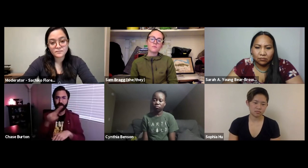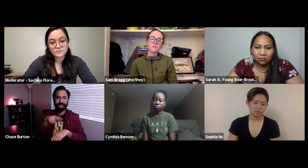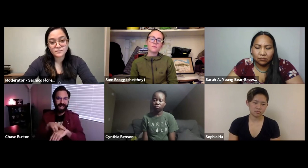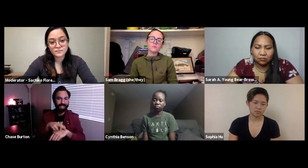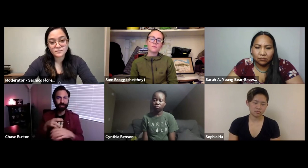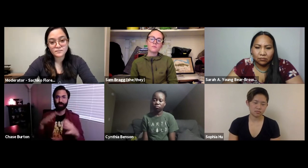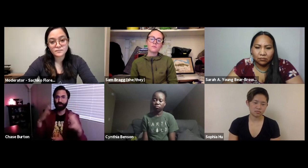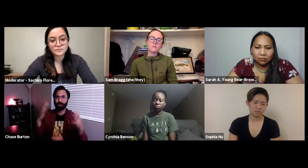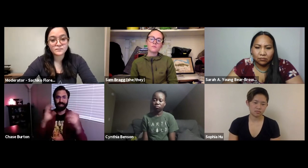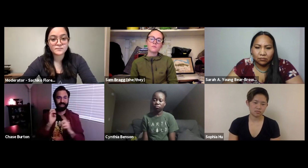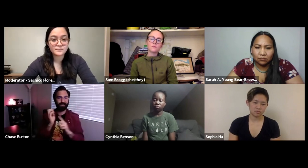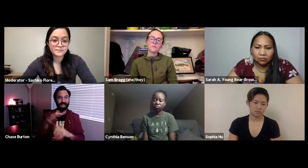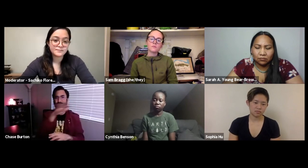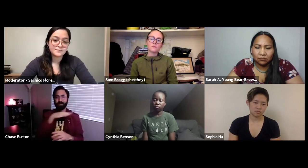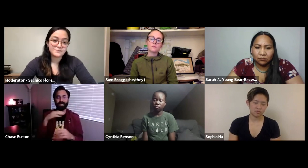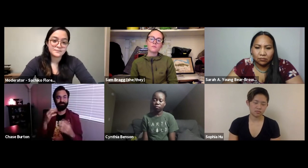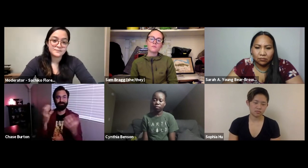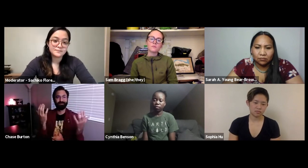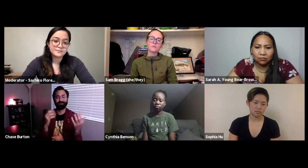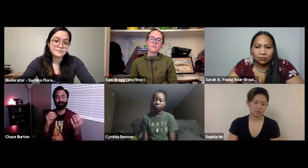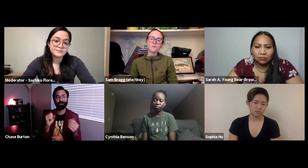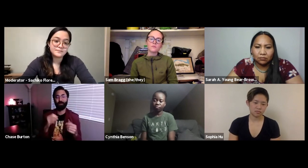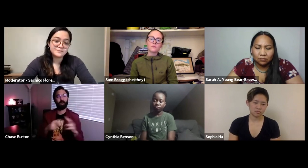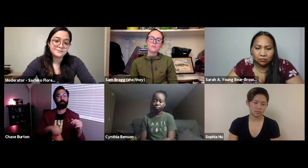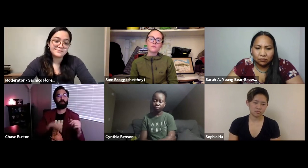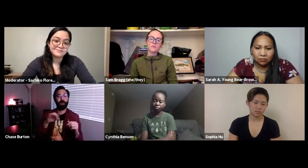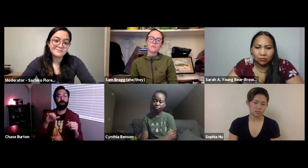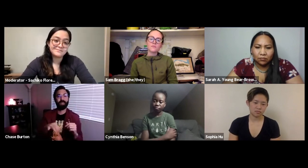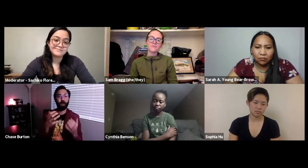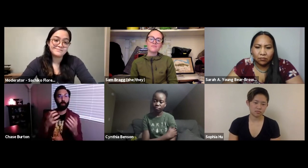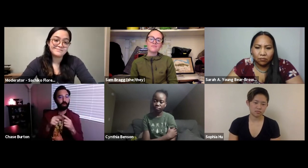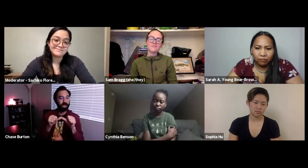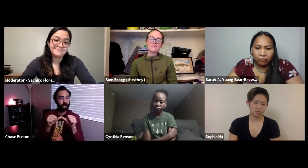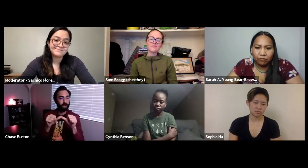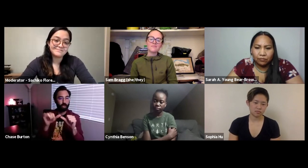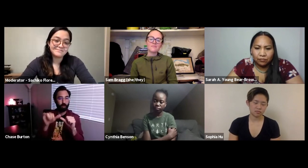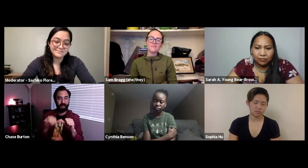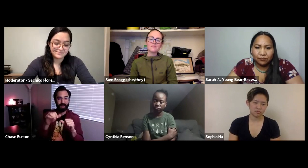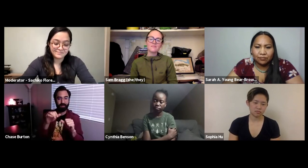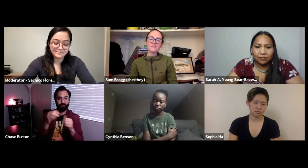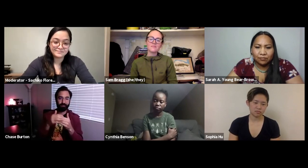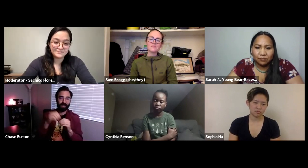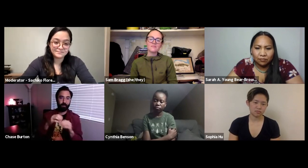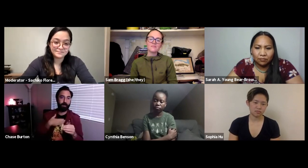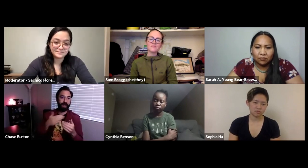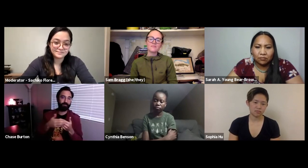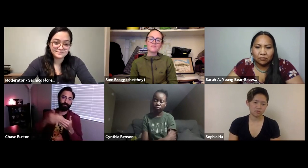and making the film very beautiful and visual with nature and so that was a really good